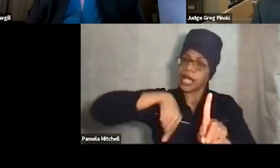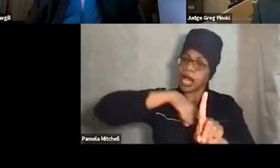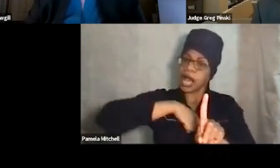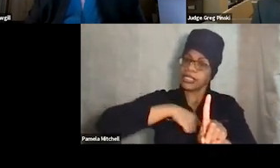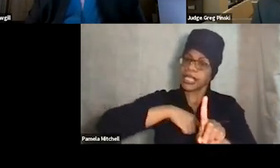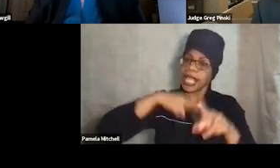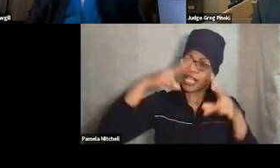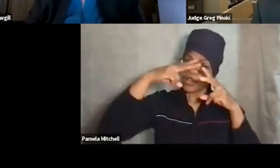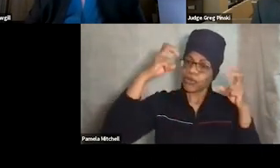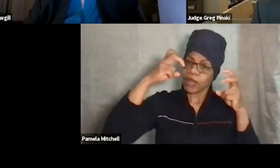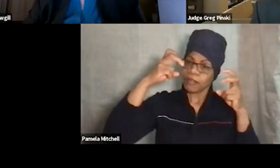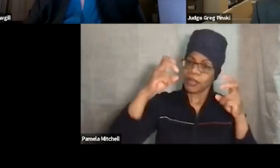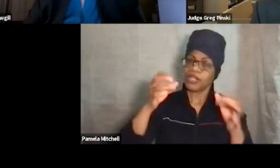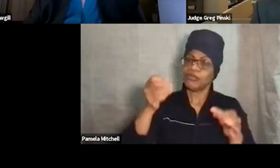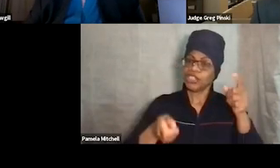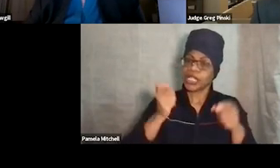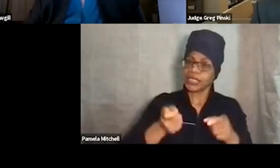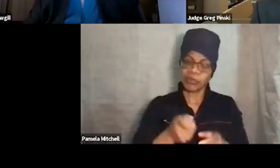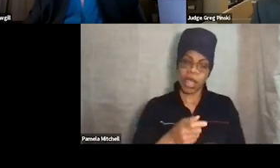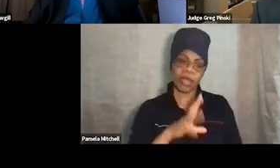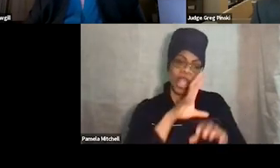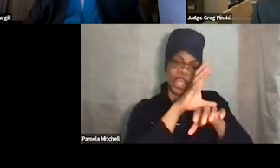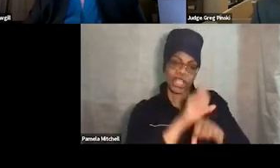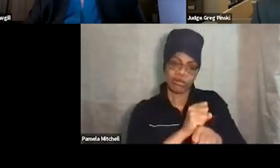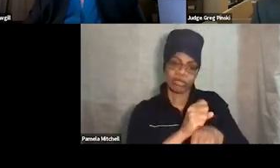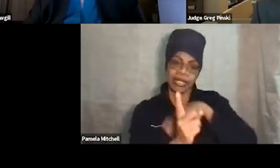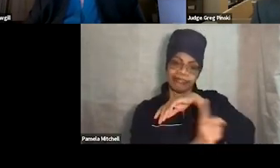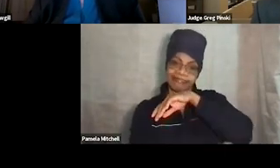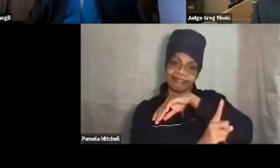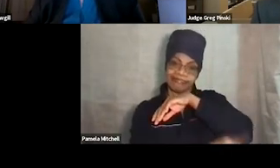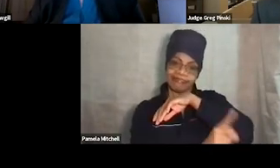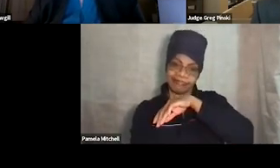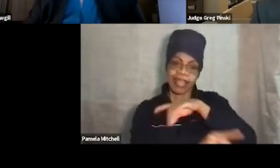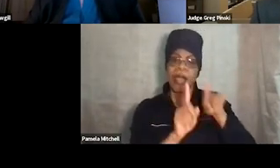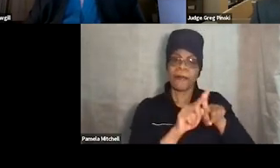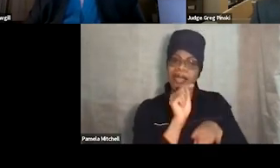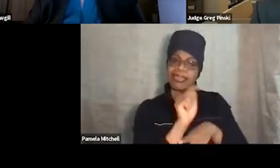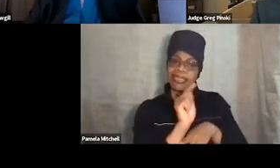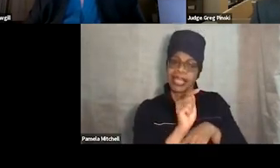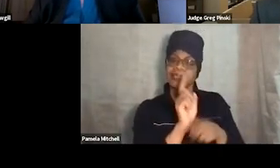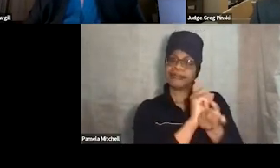we're used to more on the punishing side, and so we wanna get really good at this. This is the one that's gonna change behavior the most,